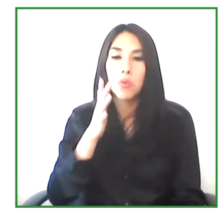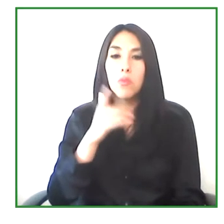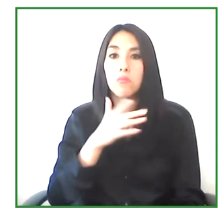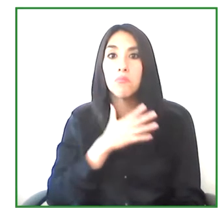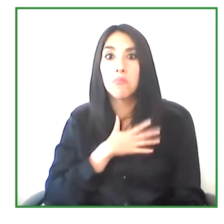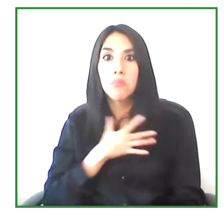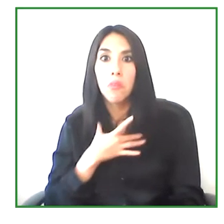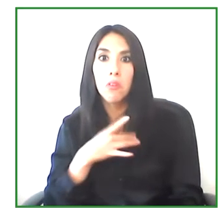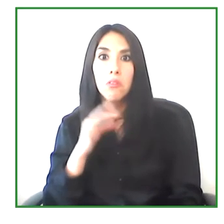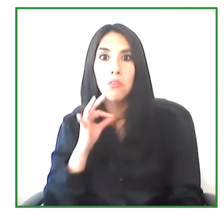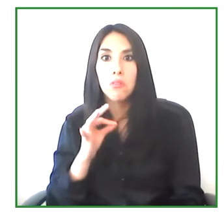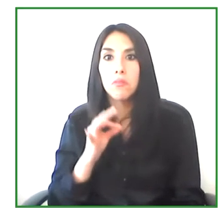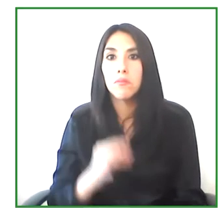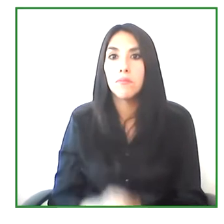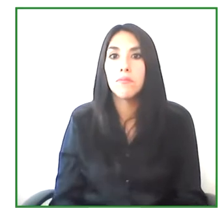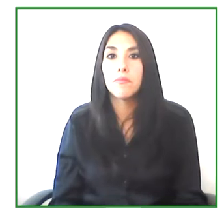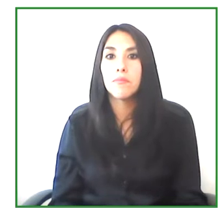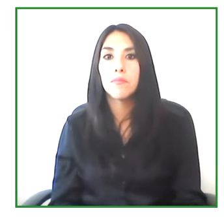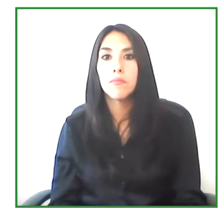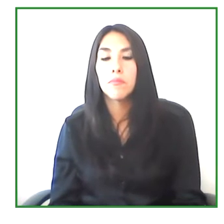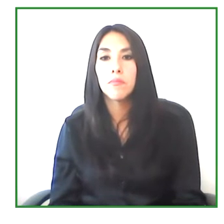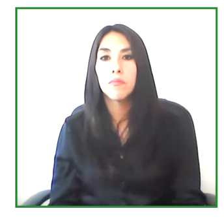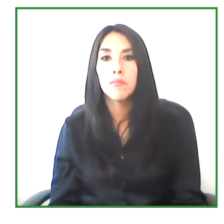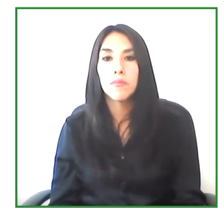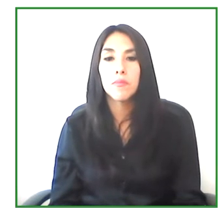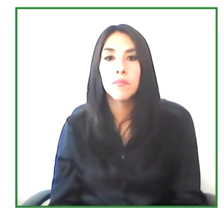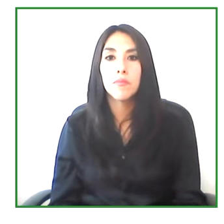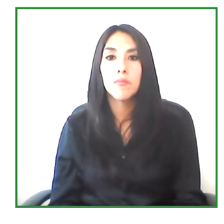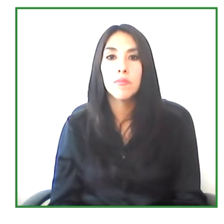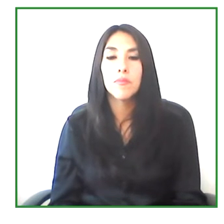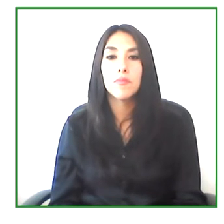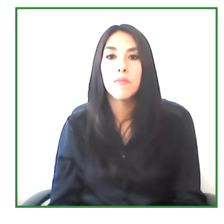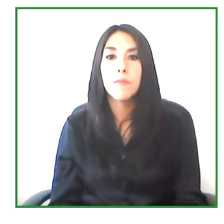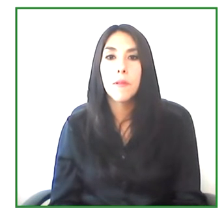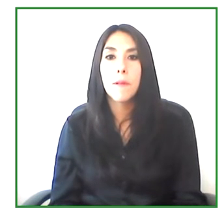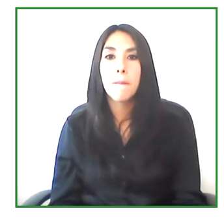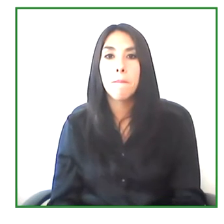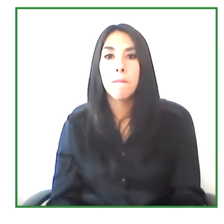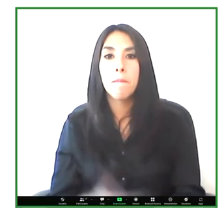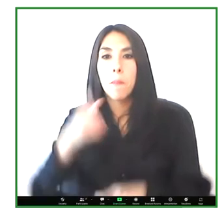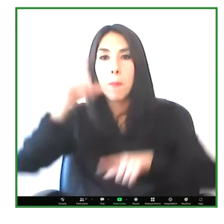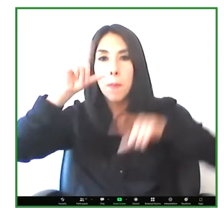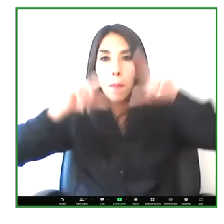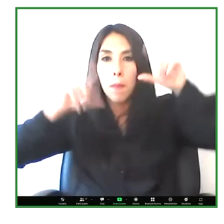says that they in a survey that we are going to apply,